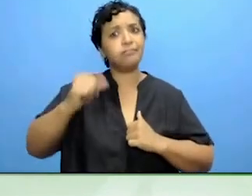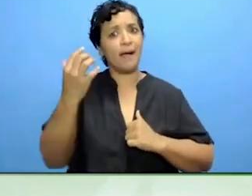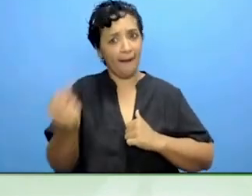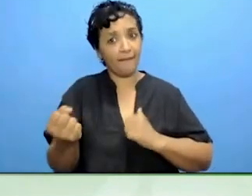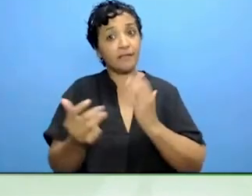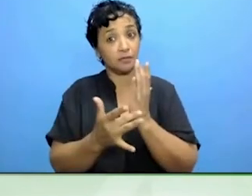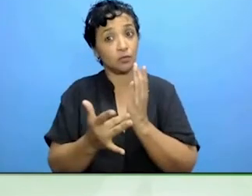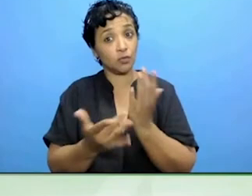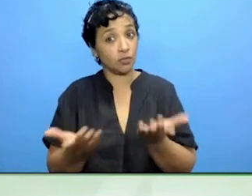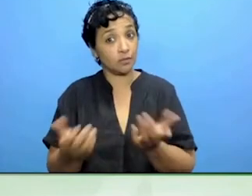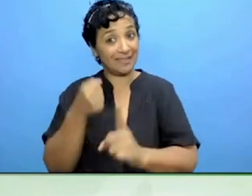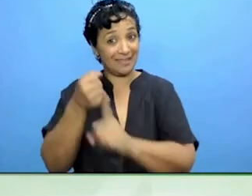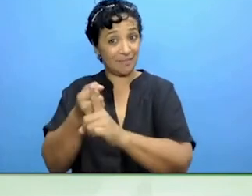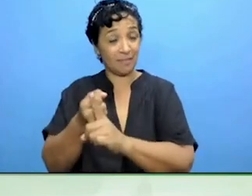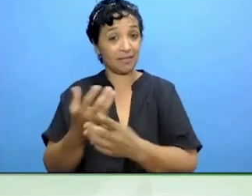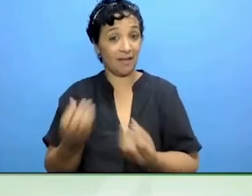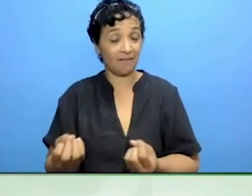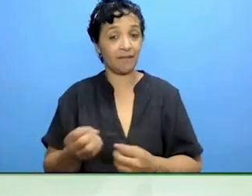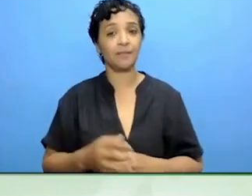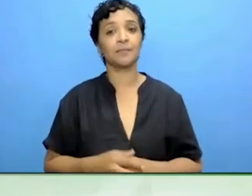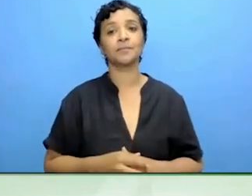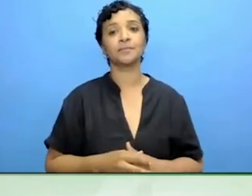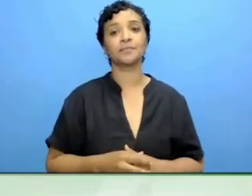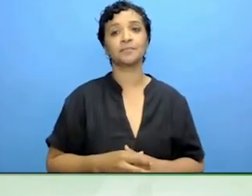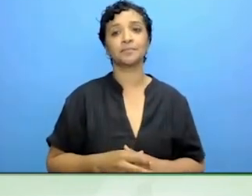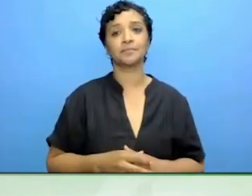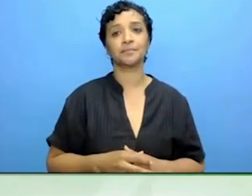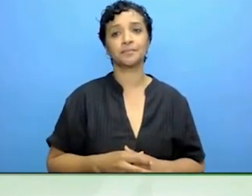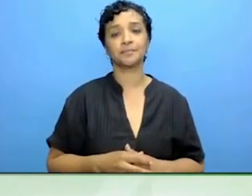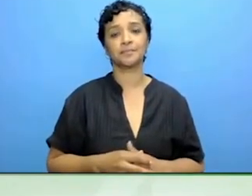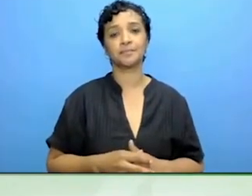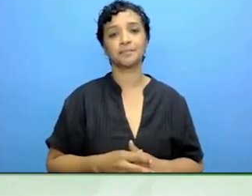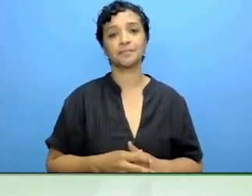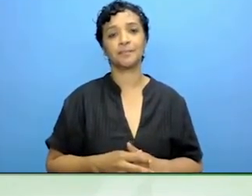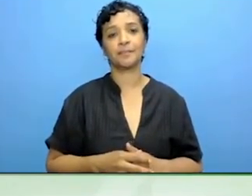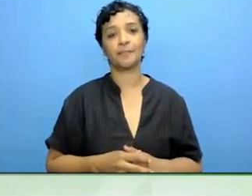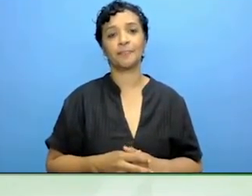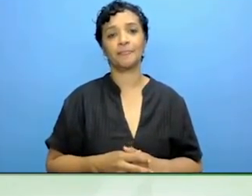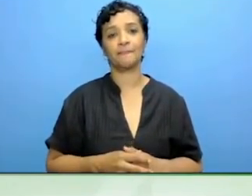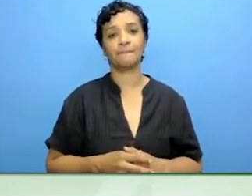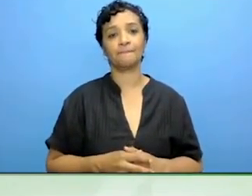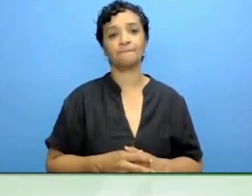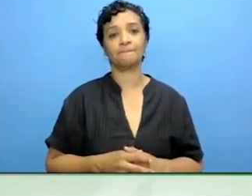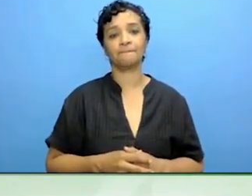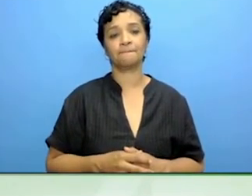I think that the combination of empowered people with disability,